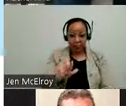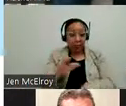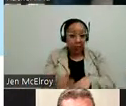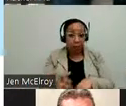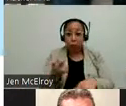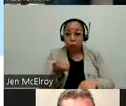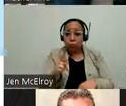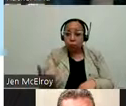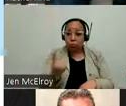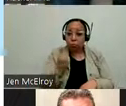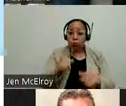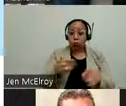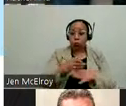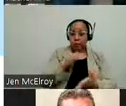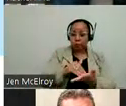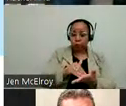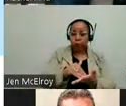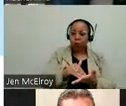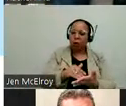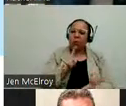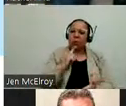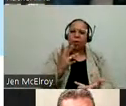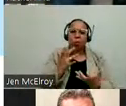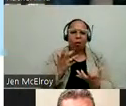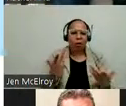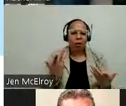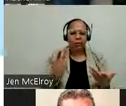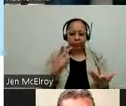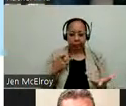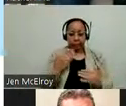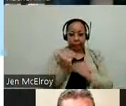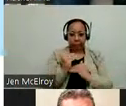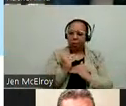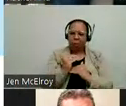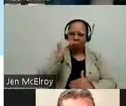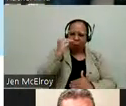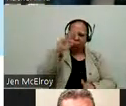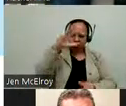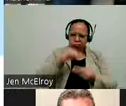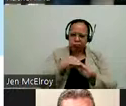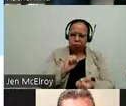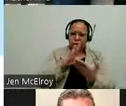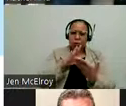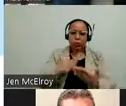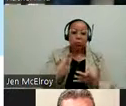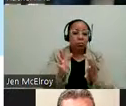anyone who comes to the career center, we really want to take a holistic approach to this by making sure that people have all the tools that they